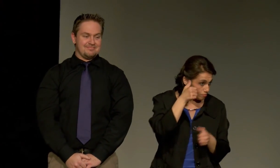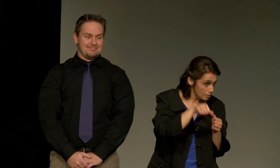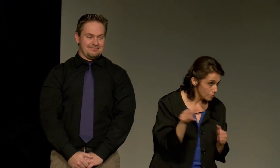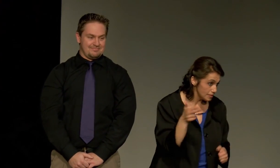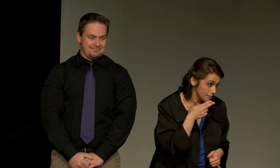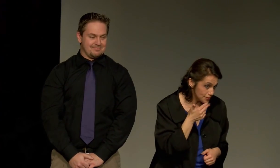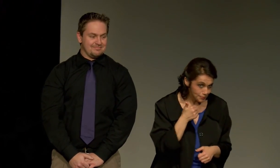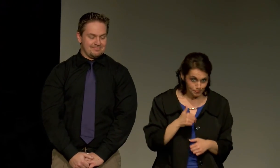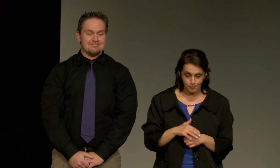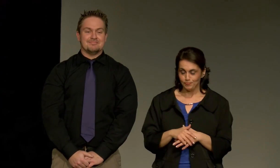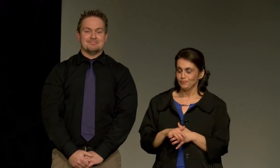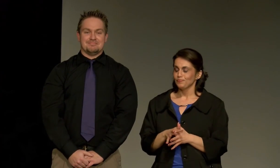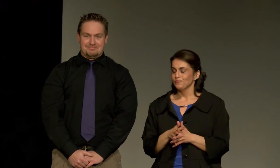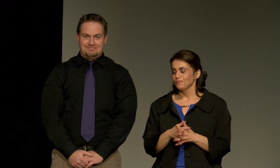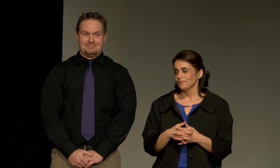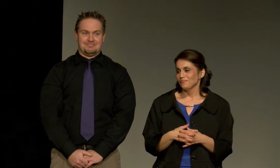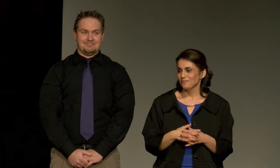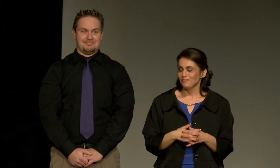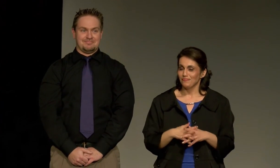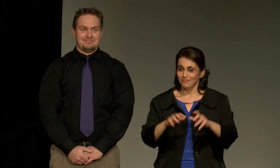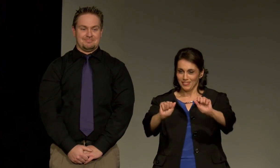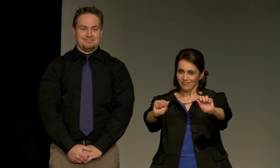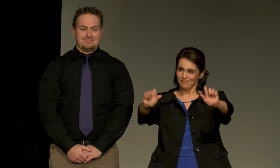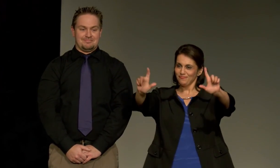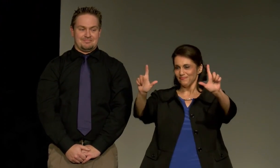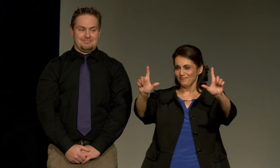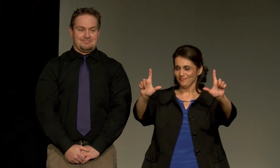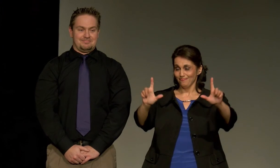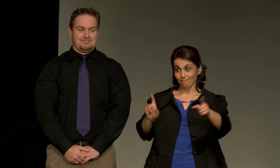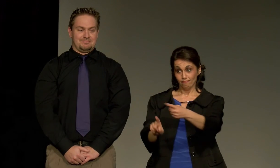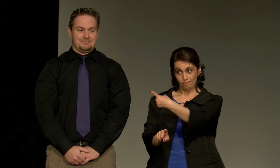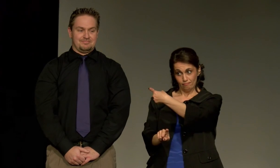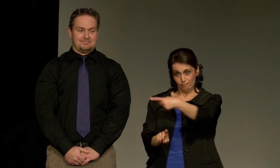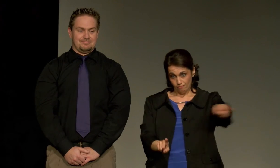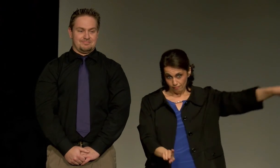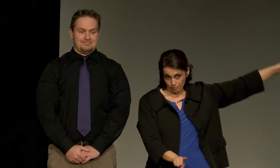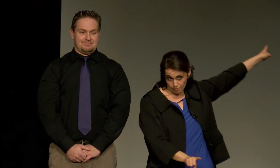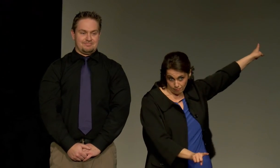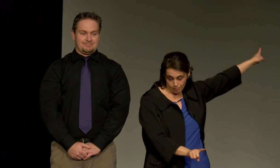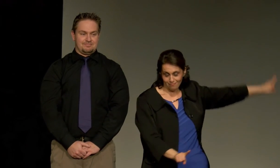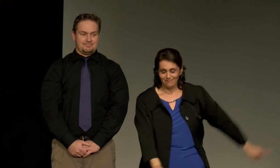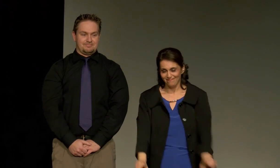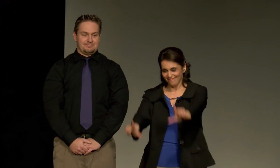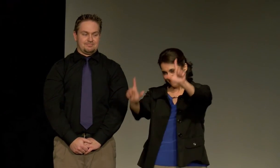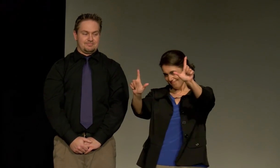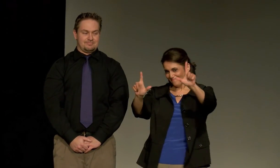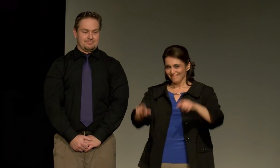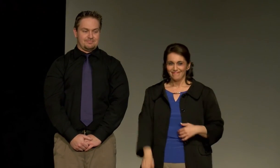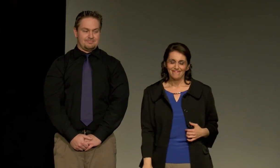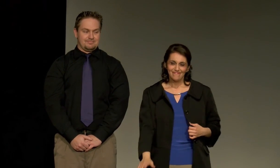Rosemary Diaz: So, picture that as my voice, and I'm calling this guy, and remember, he's really cute. So, I make the call.